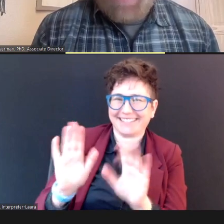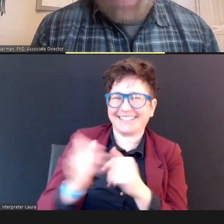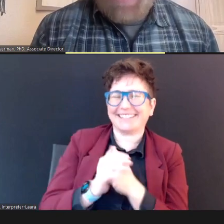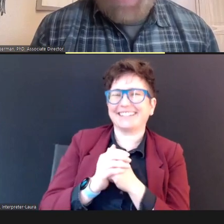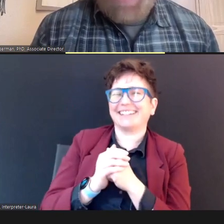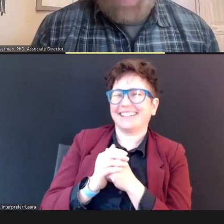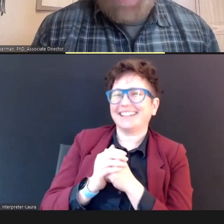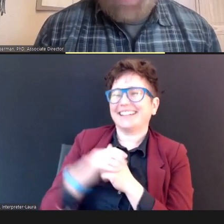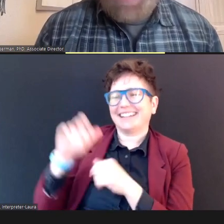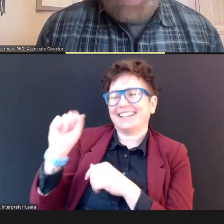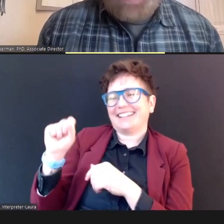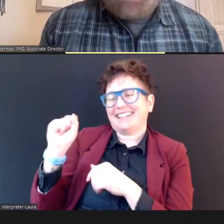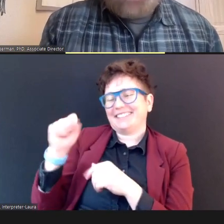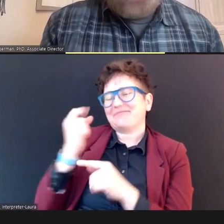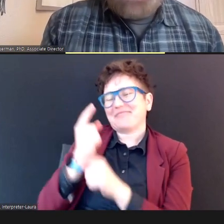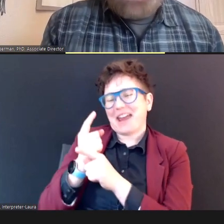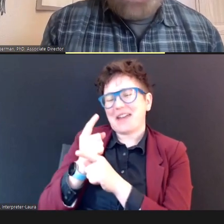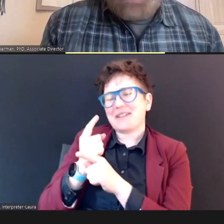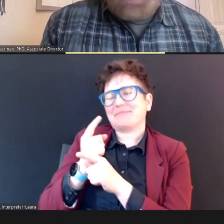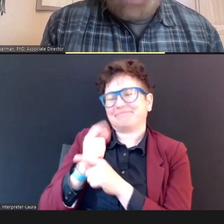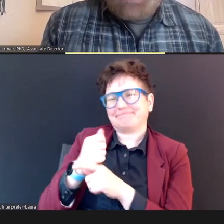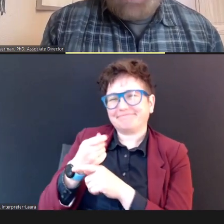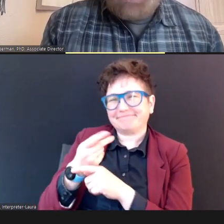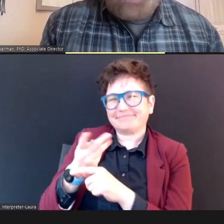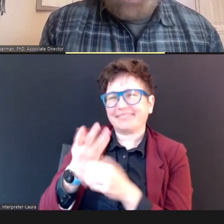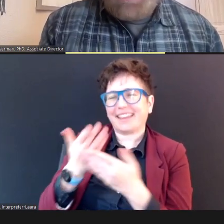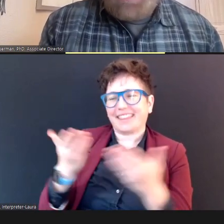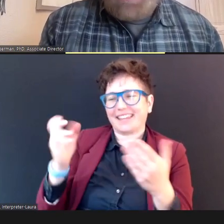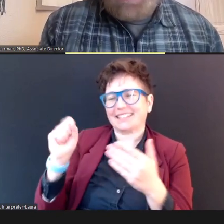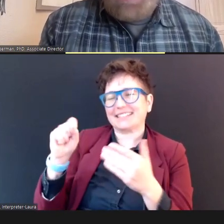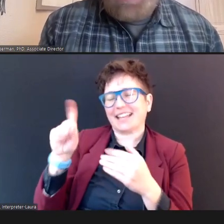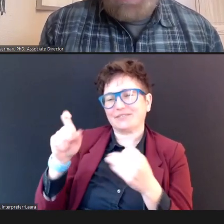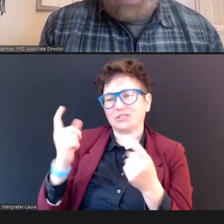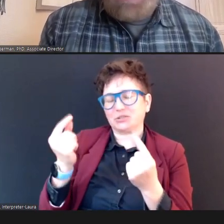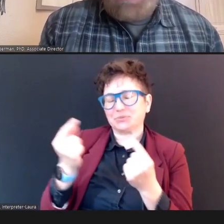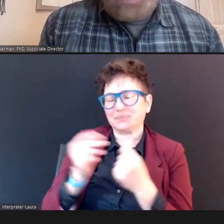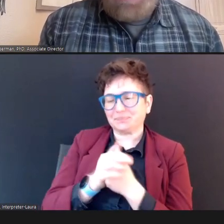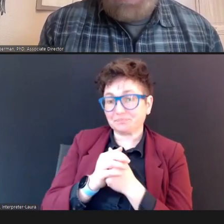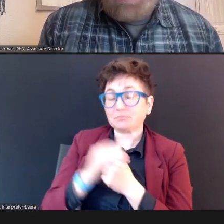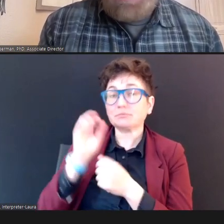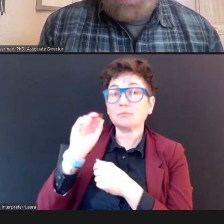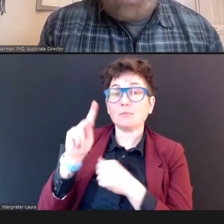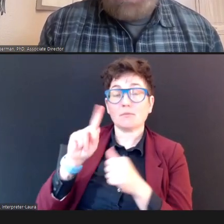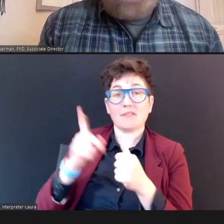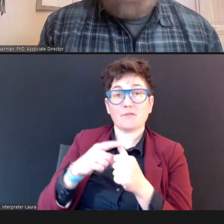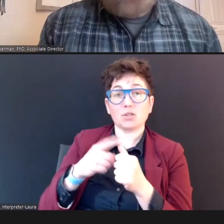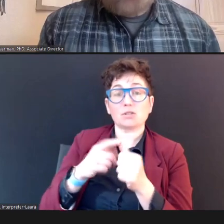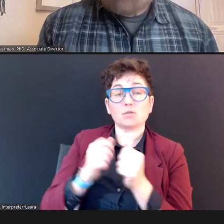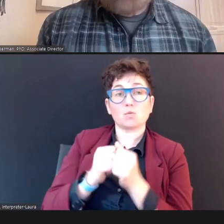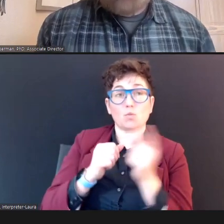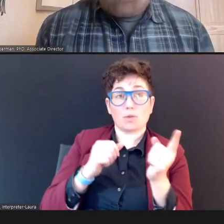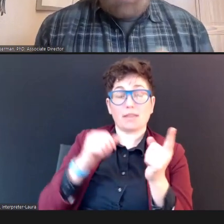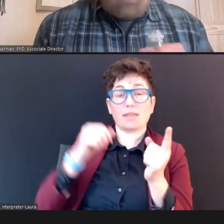frustrating point, the point of frustration but there are several things to do, the first is with probe cover selection, so you see